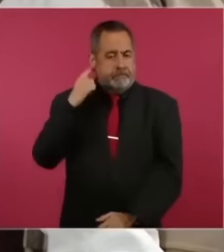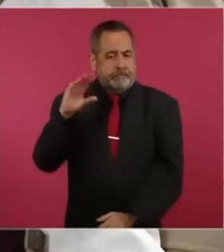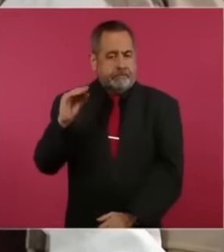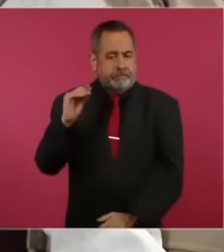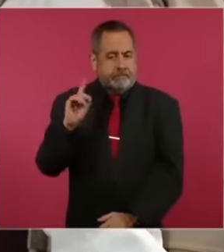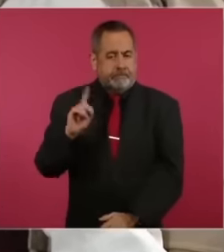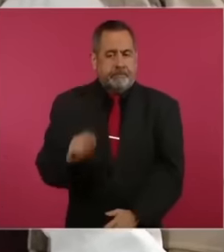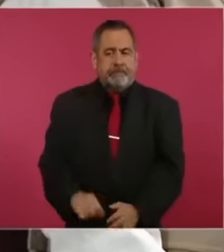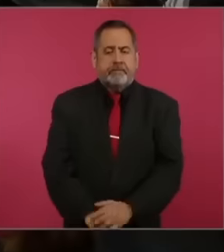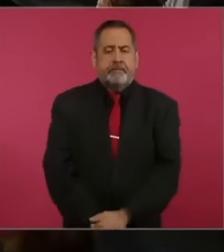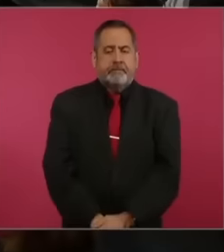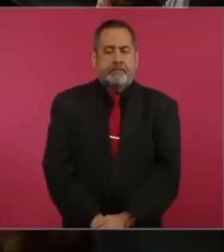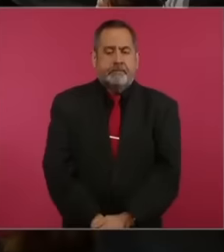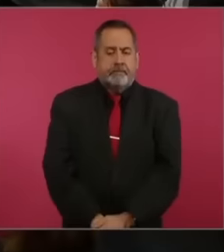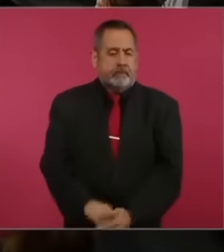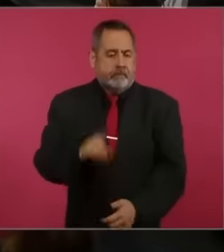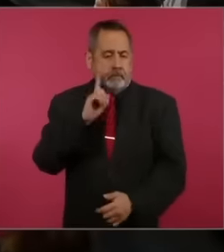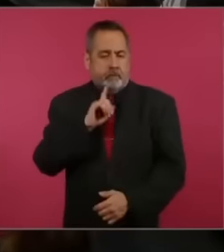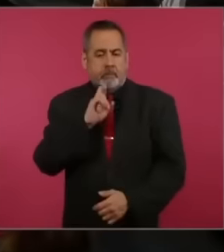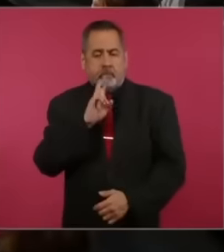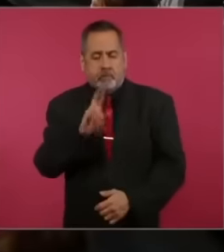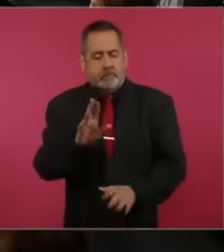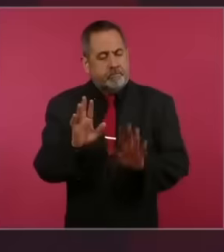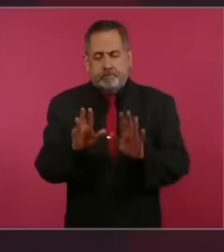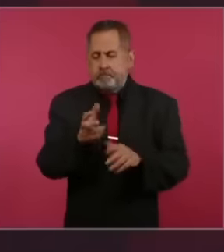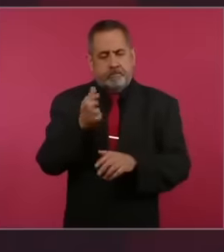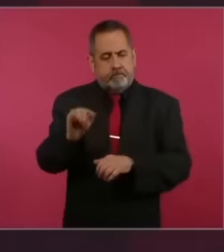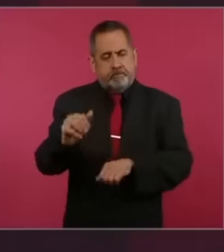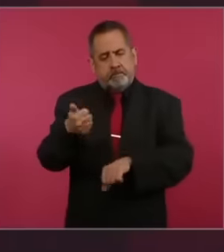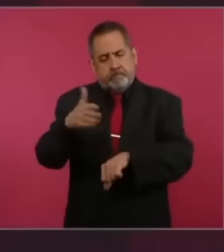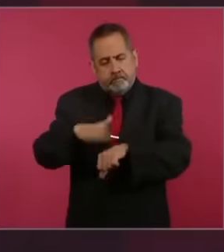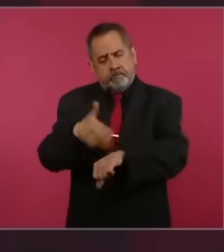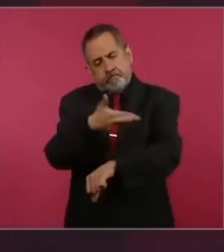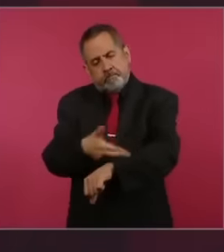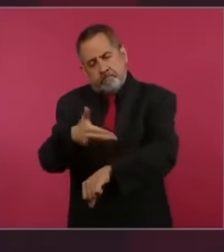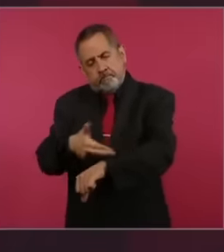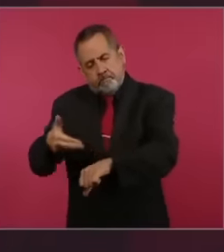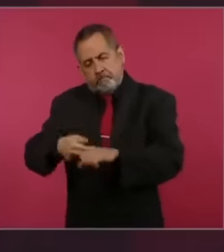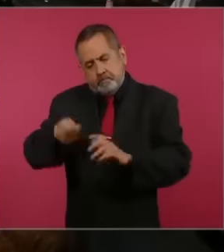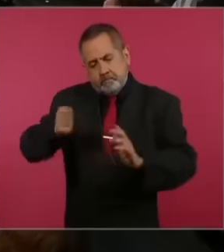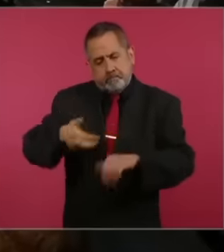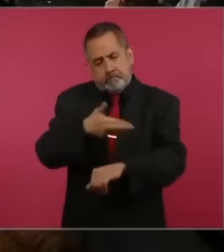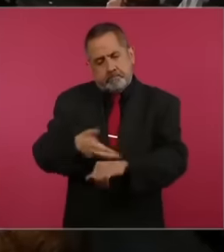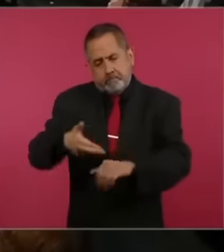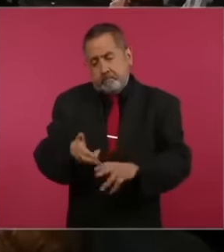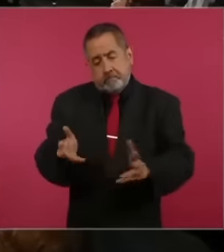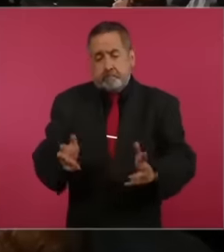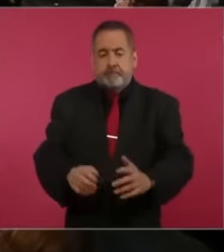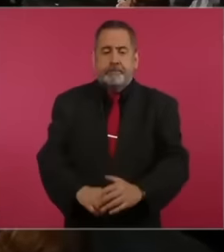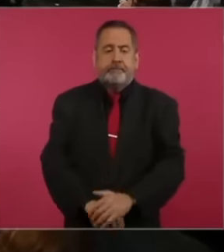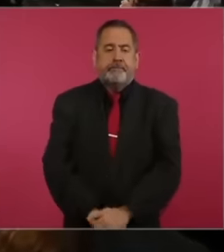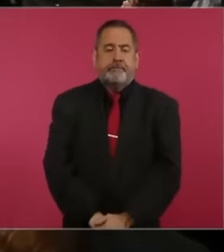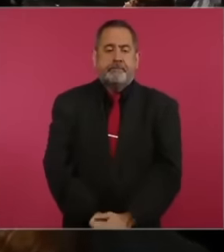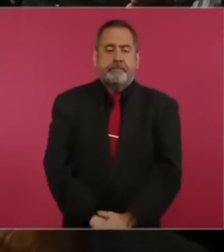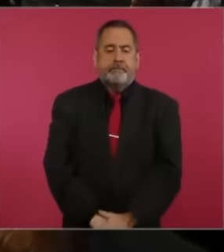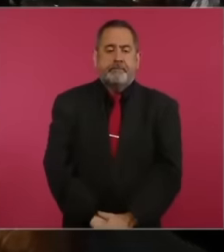them, it is part of the administrative execution procedure, the attorney can specify.